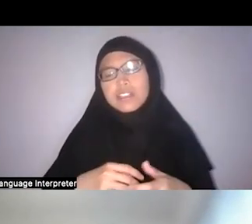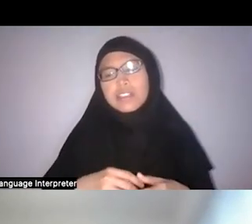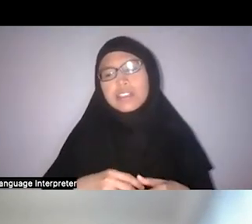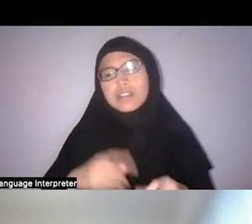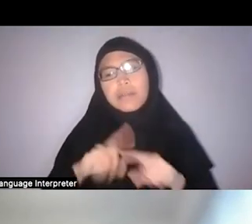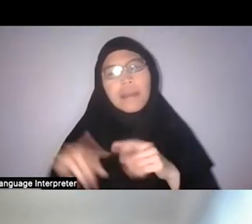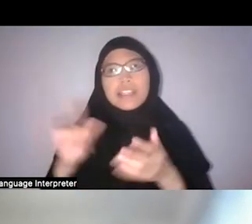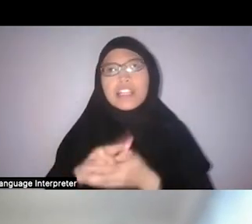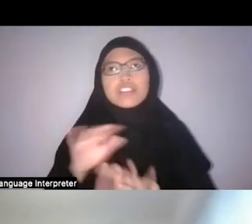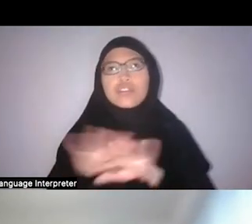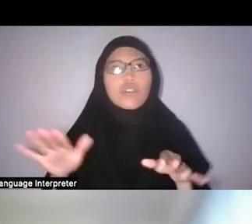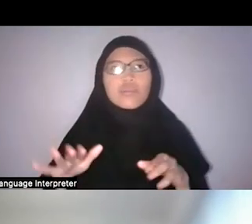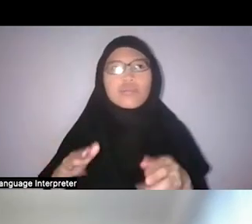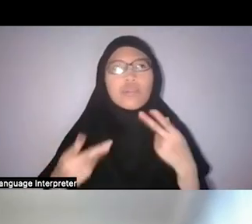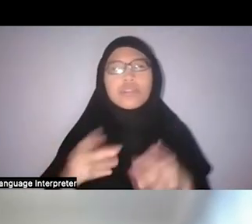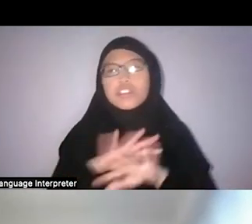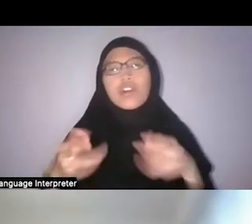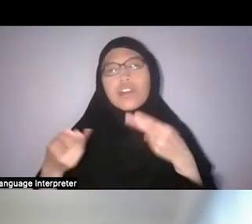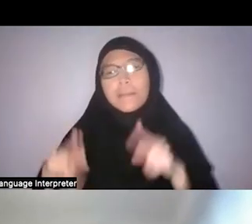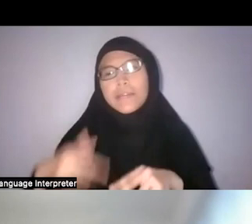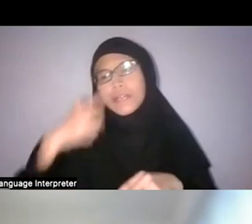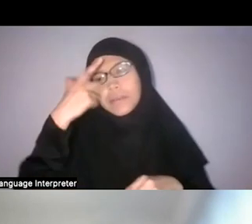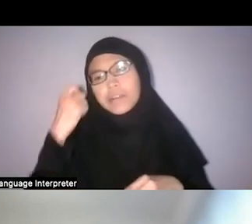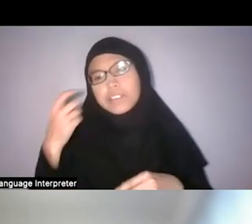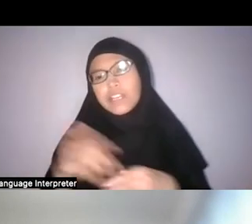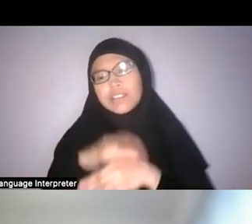or something like that, because that will be the end of human civilisation.